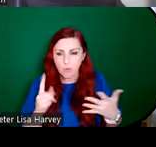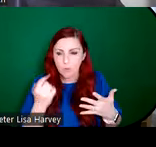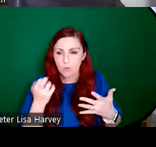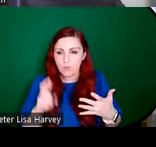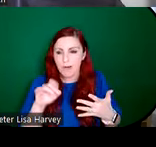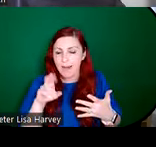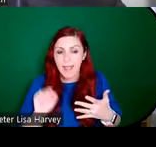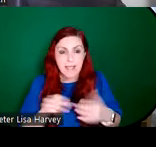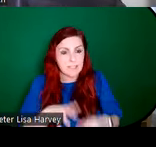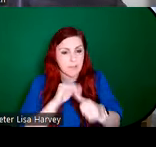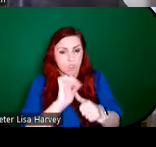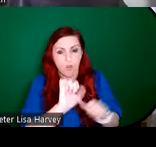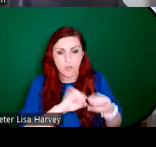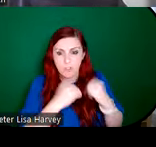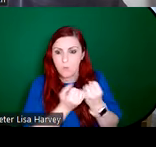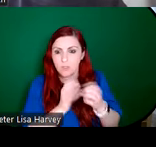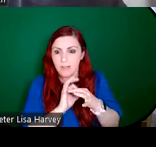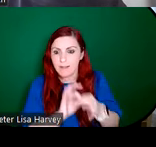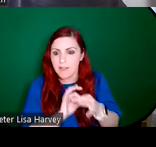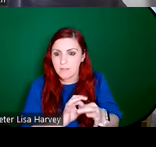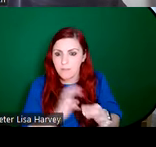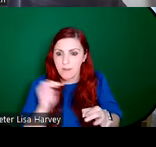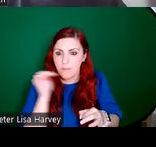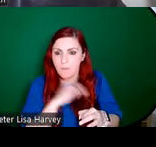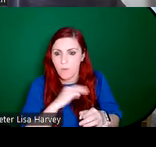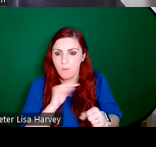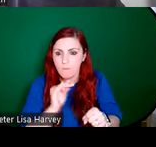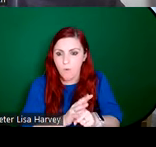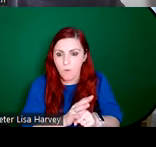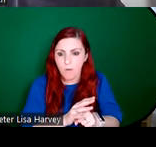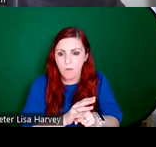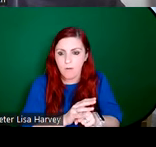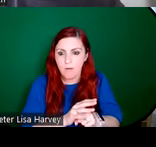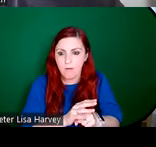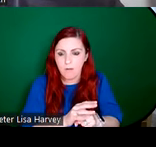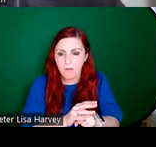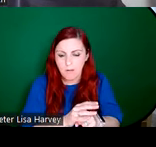were so important for, for securing commissions, both in Ireland and